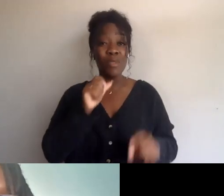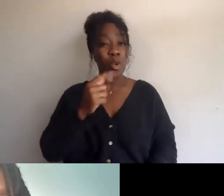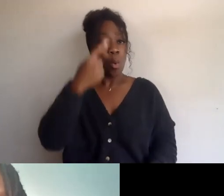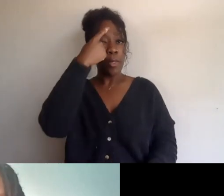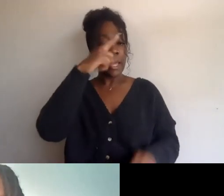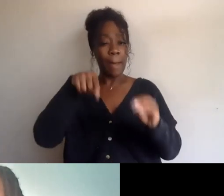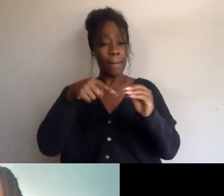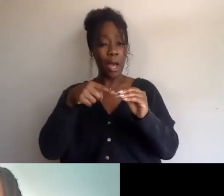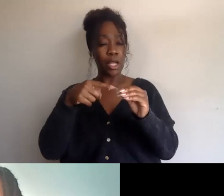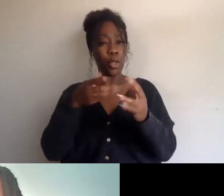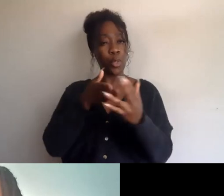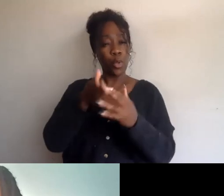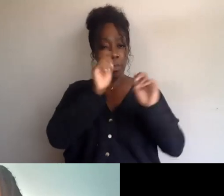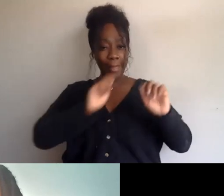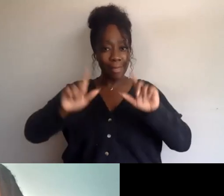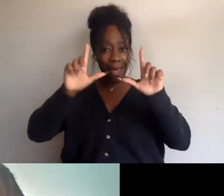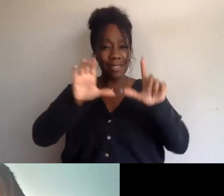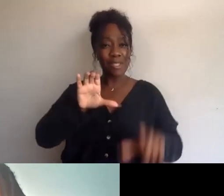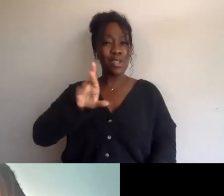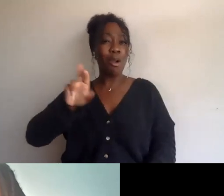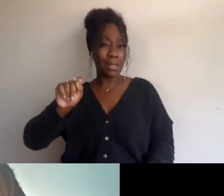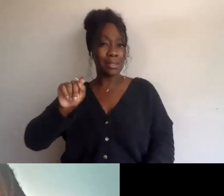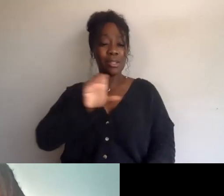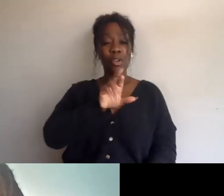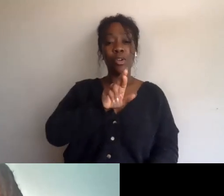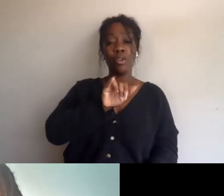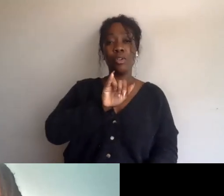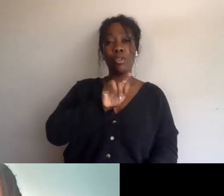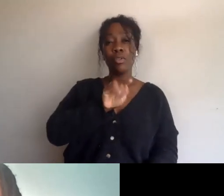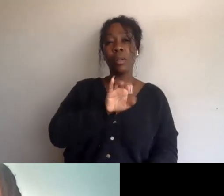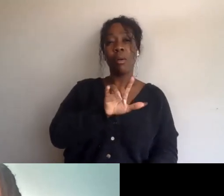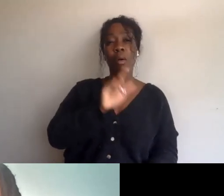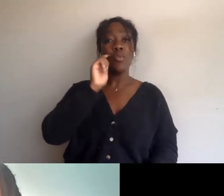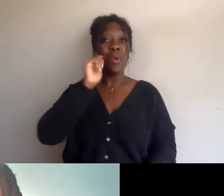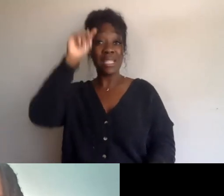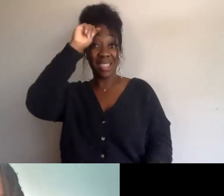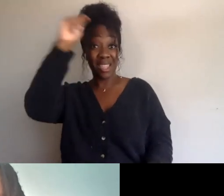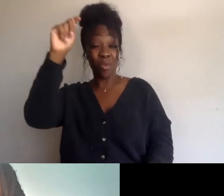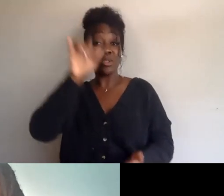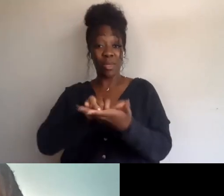and so that's been the work that I've been doing, but I'm also an artist,